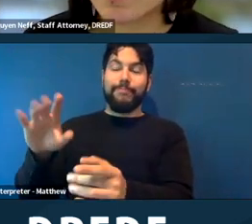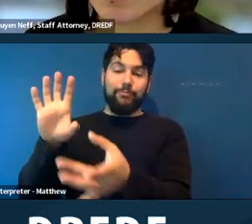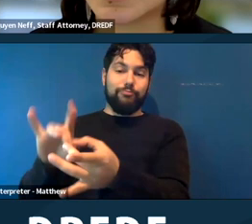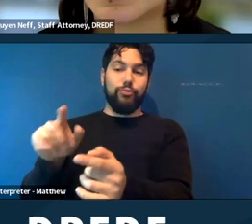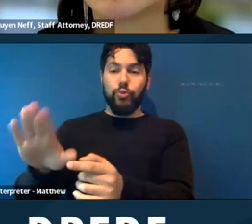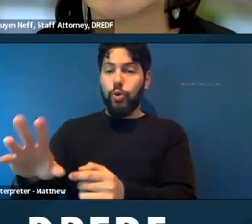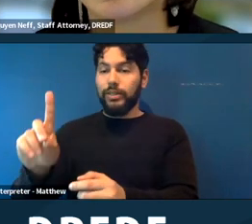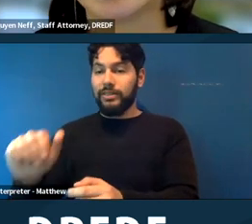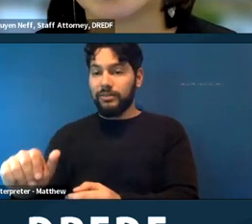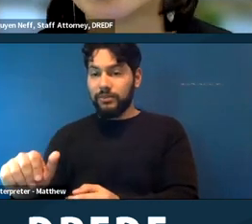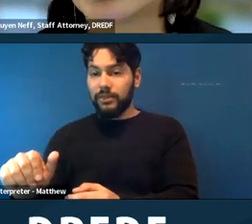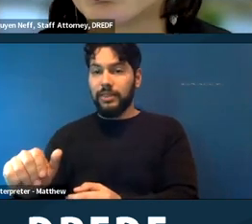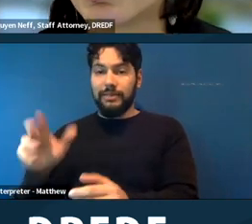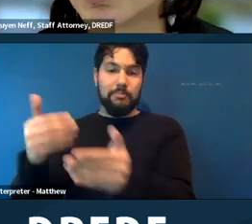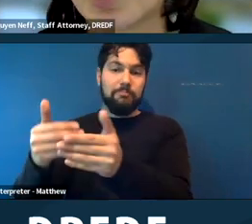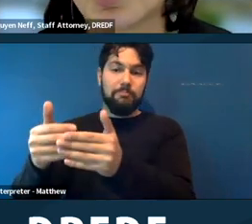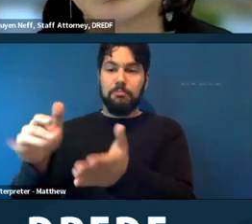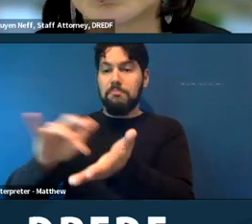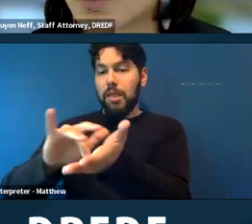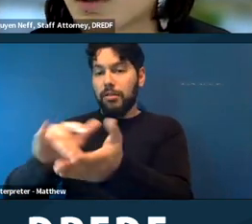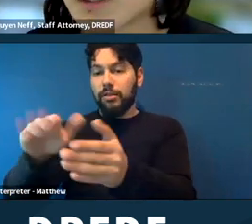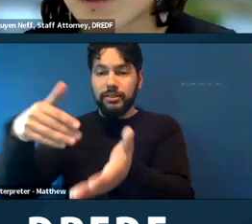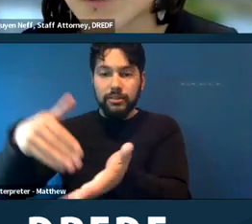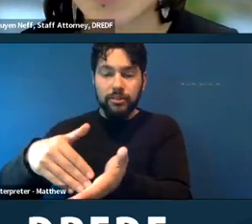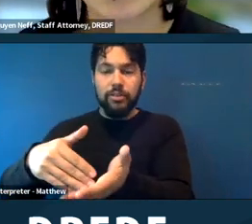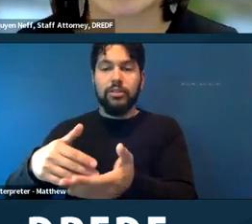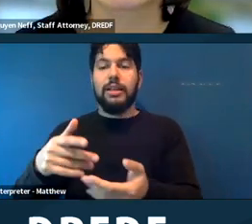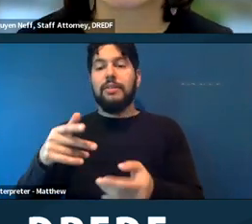different if you ‑‑ you know, you're living in a city that has some sort of